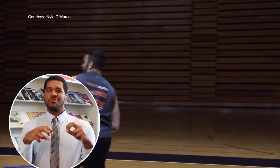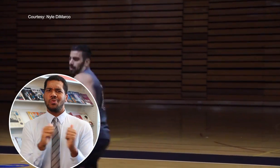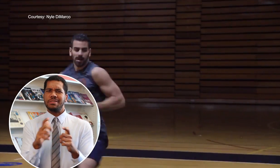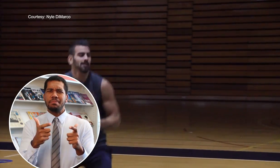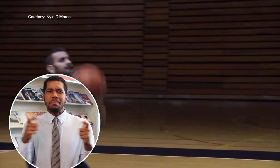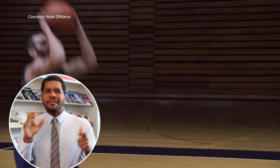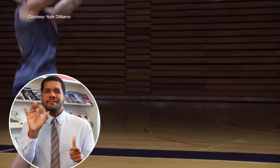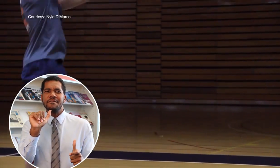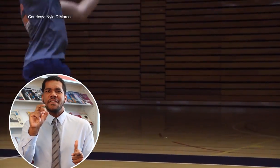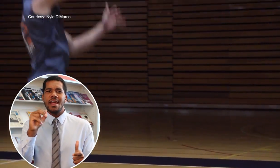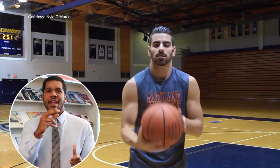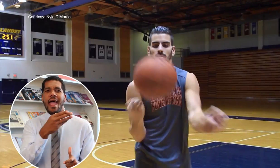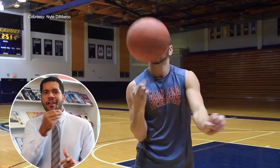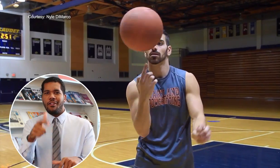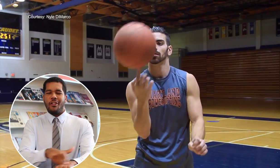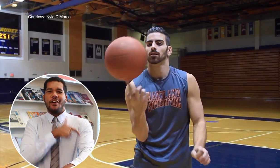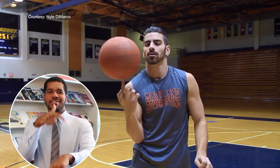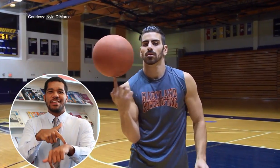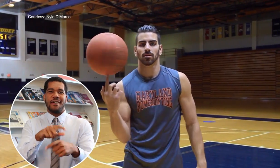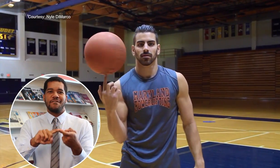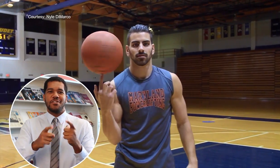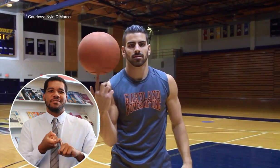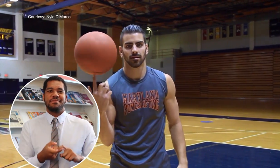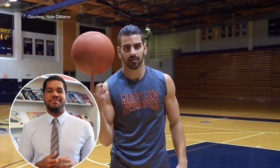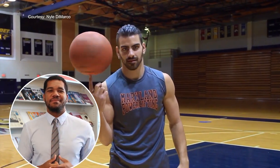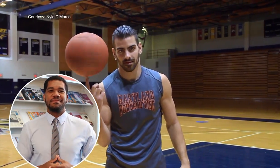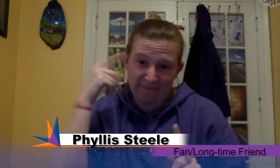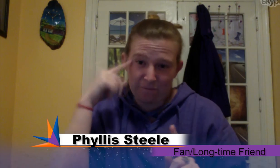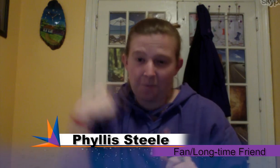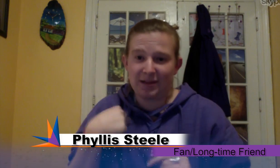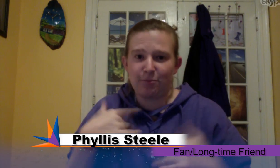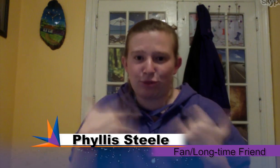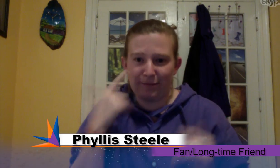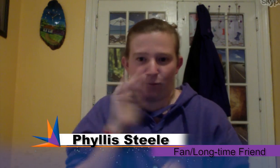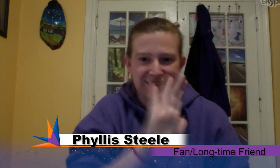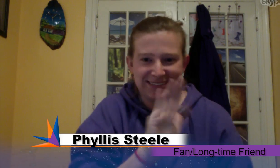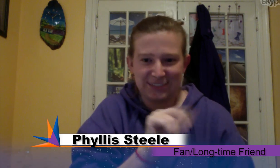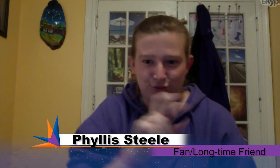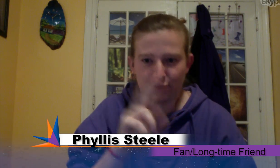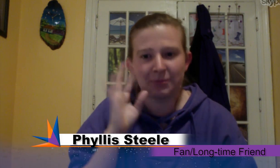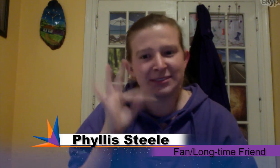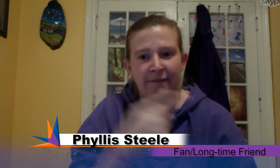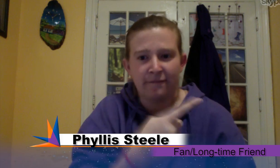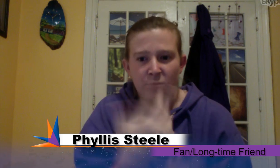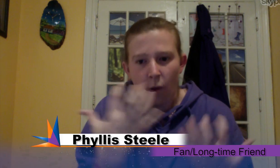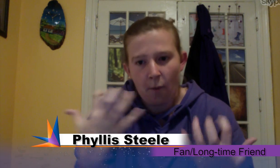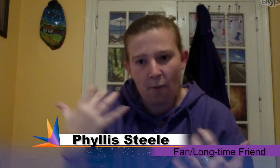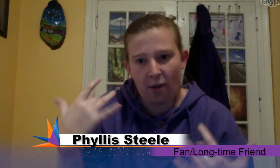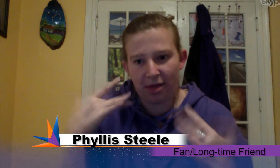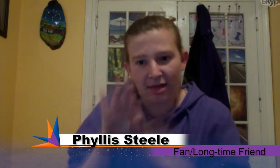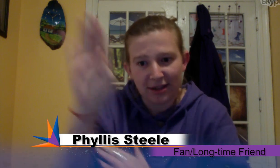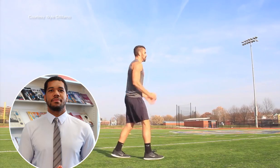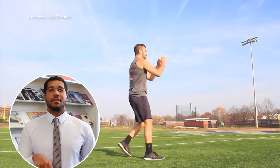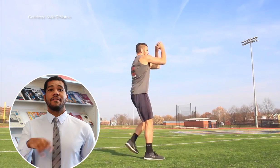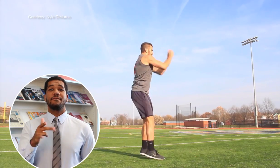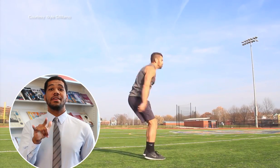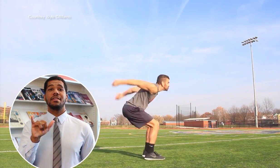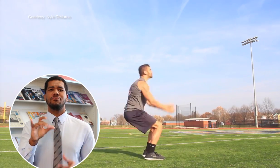So we sat down with his biggest fan and longest friend. Phyllis: “Of course I’m thrilled for his career, I really want it to take off.”